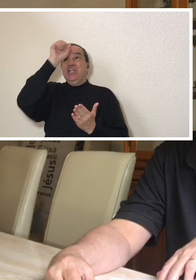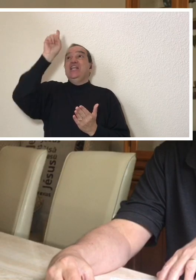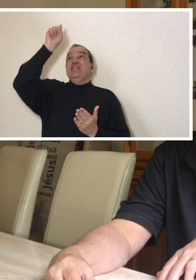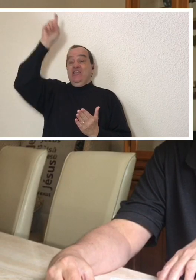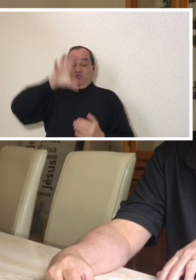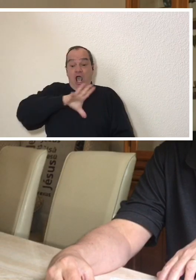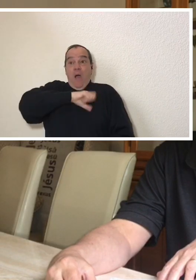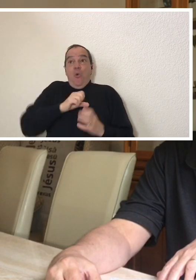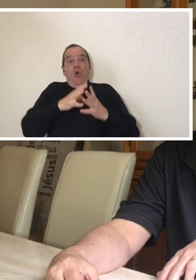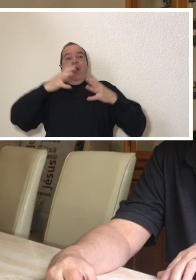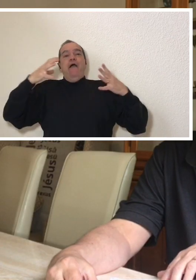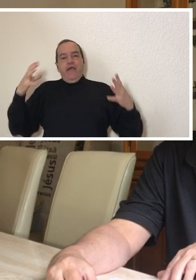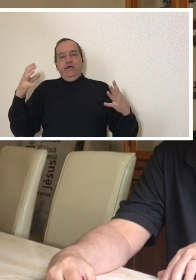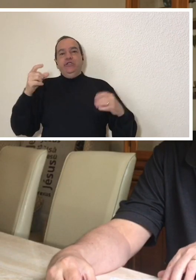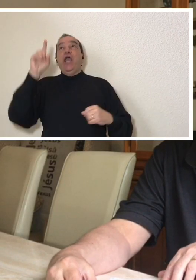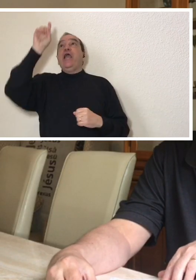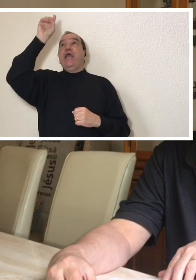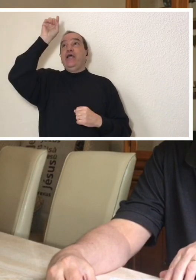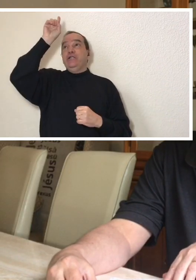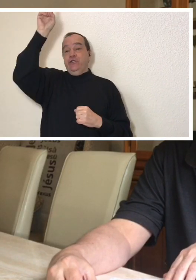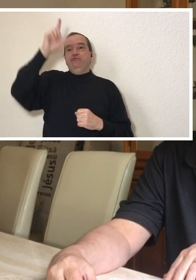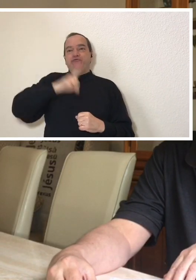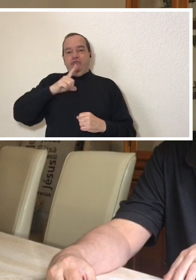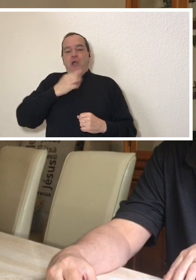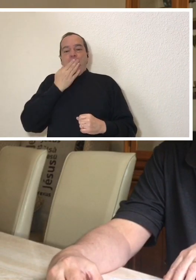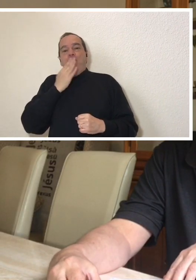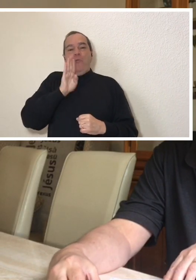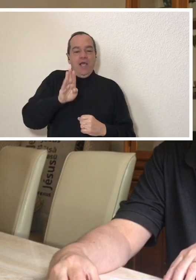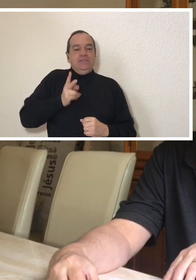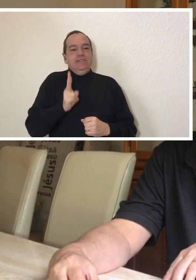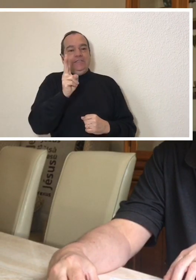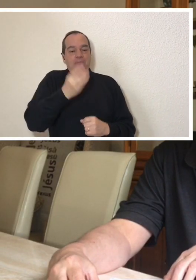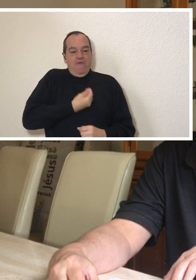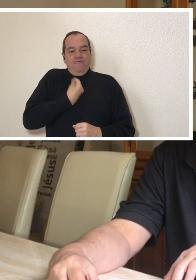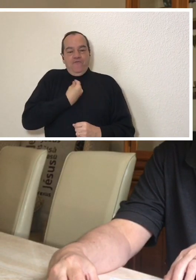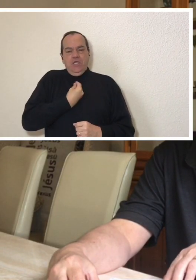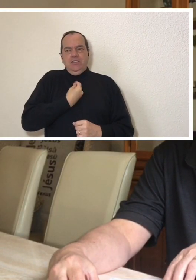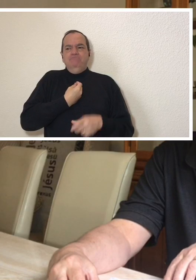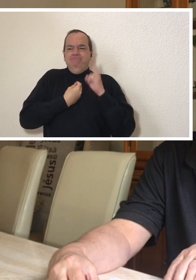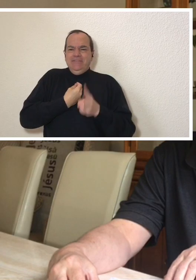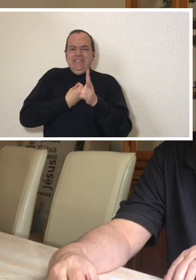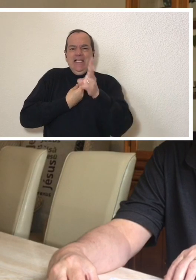His promises no doubt the word of God never returns empty or void